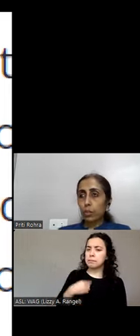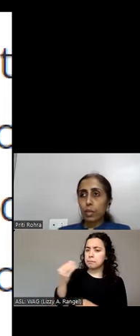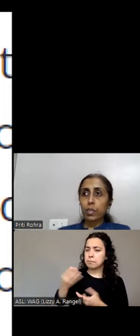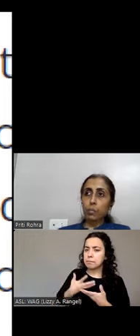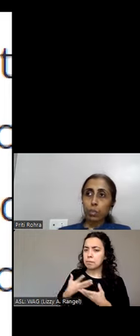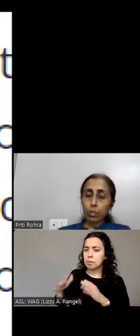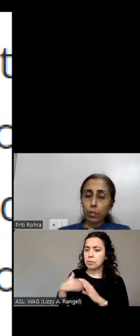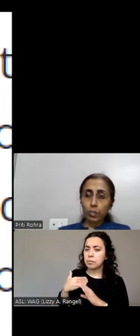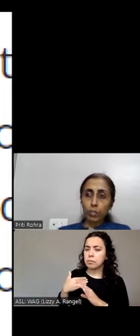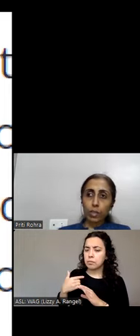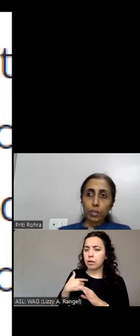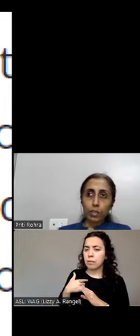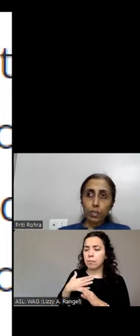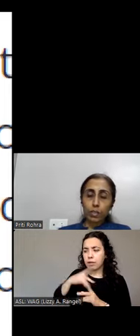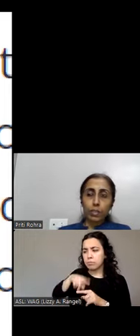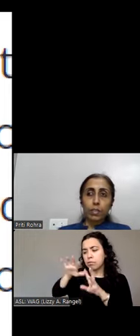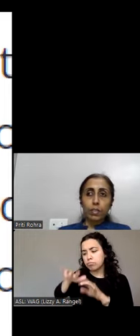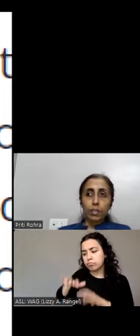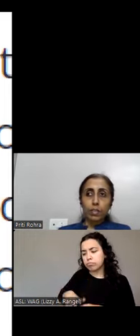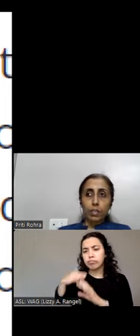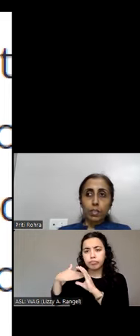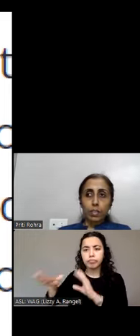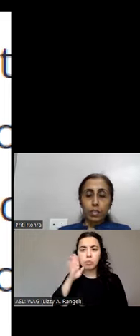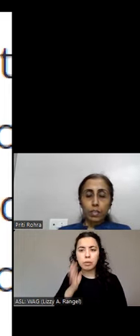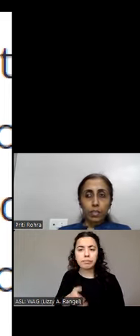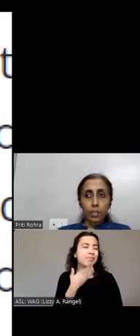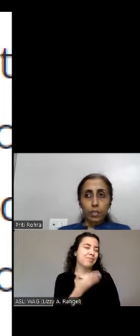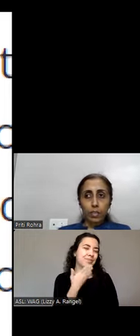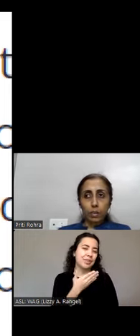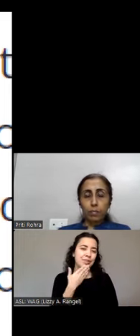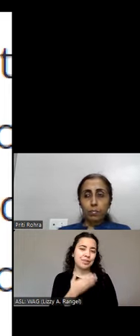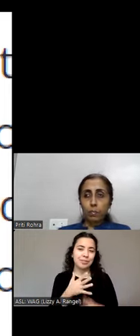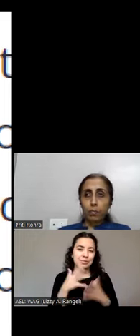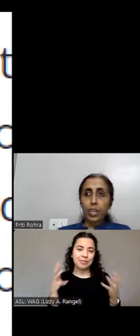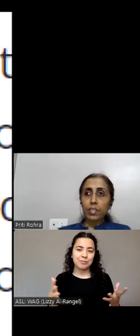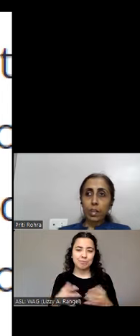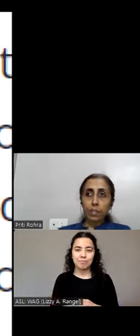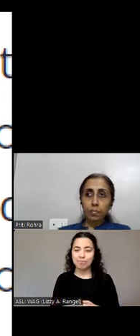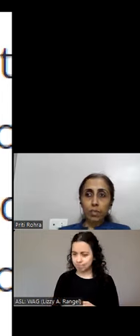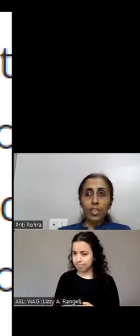share my responses with everyone. >> MALCOLM MEISTRELL: Thank you. Thank you very much. >> PRITI ROHRA: Thanks, Malcolm. Thanks,